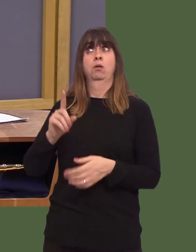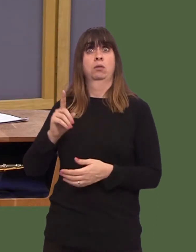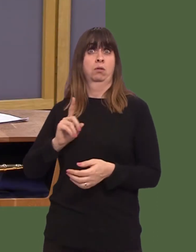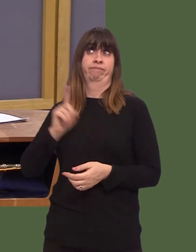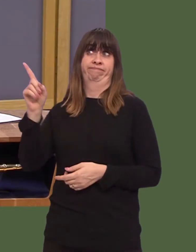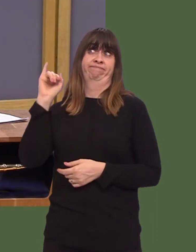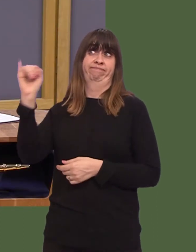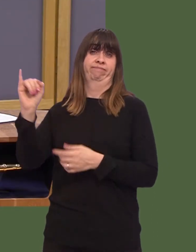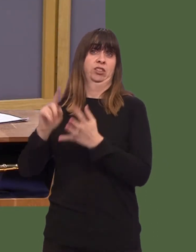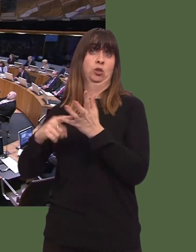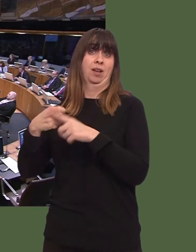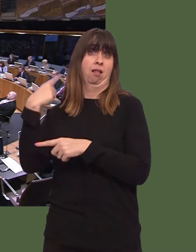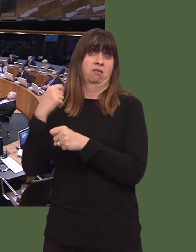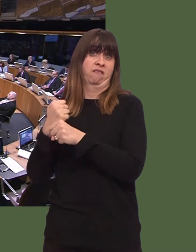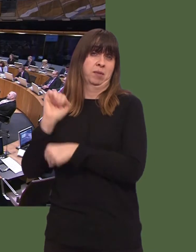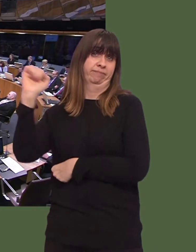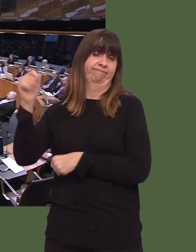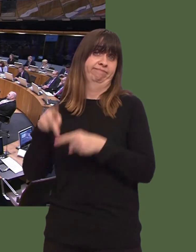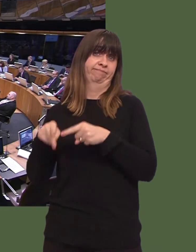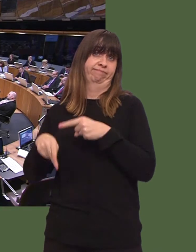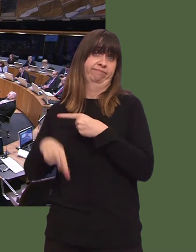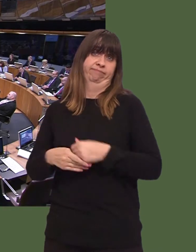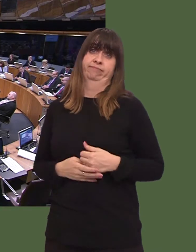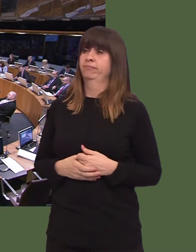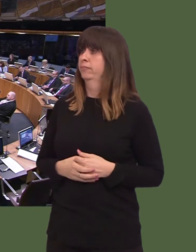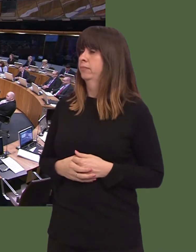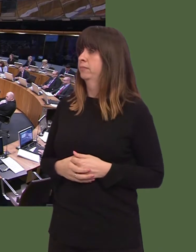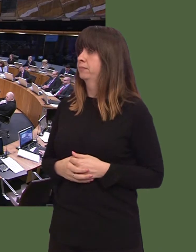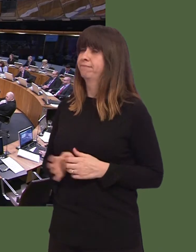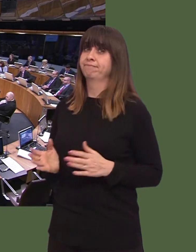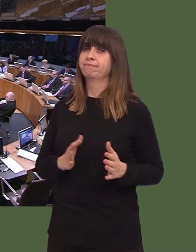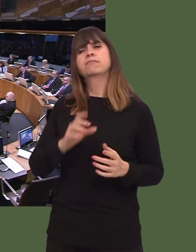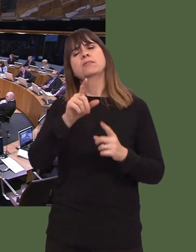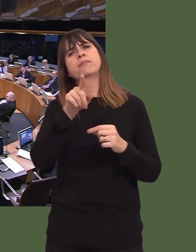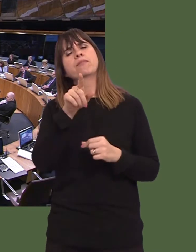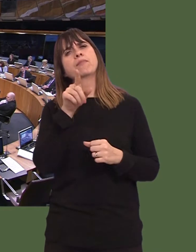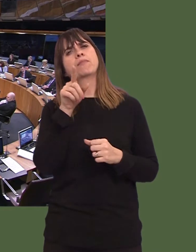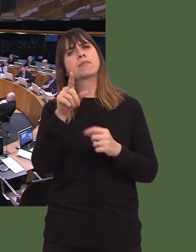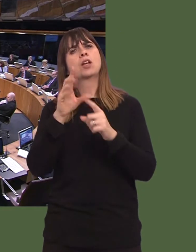Mohammad Asghar: In October last year, the Conservative Government announced a £14 million